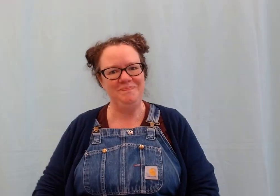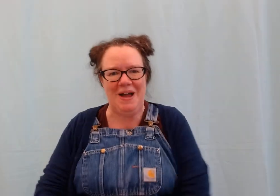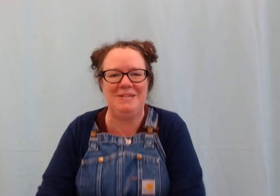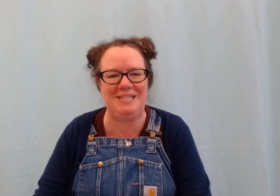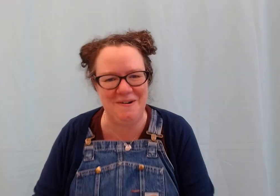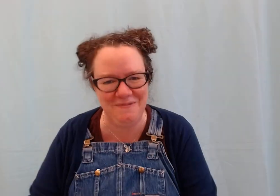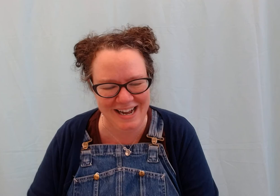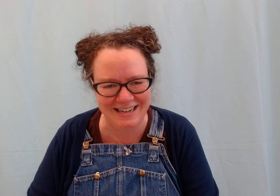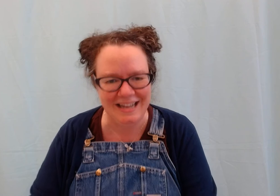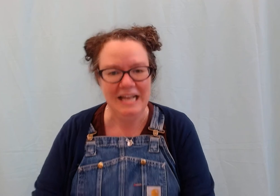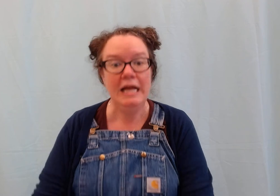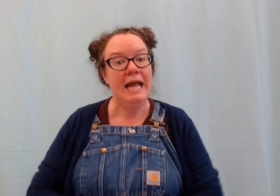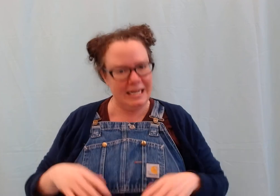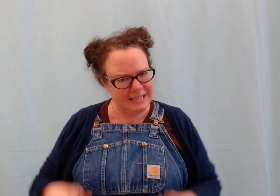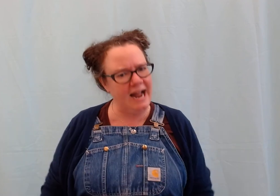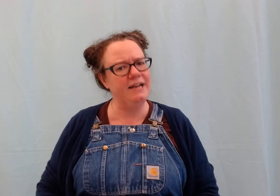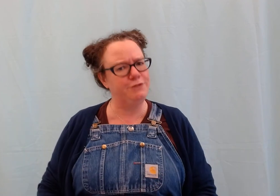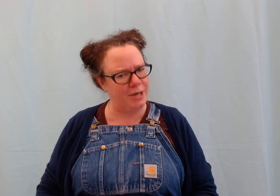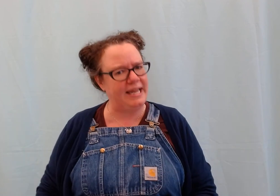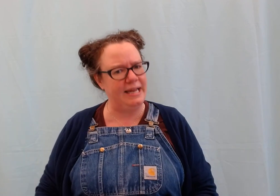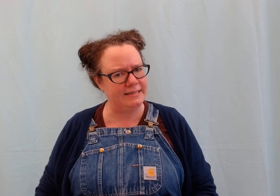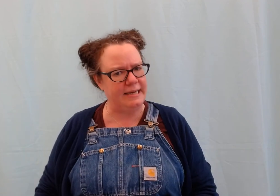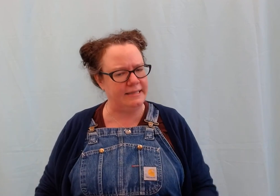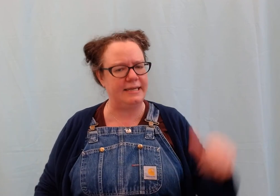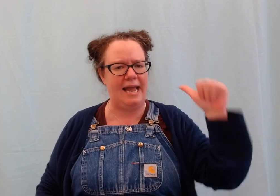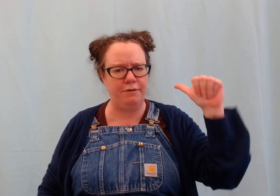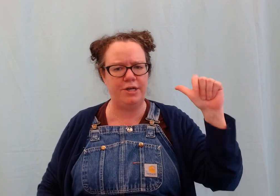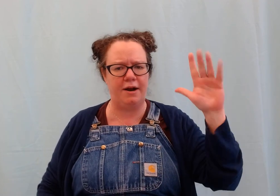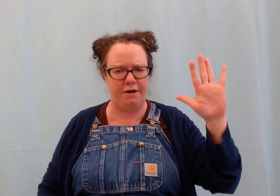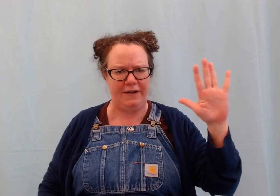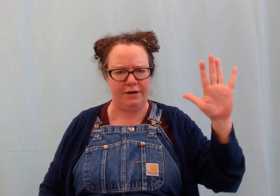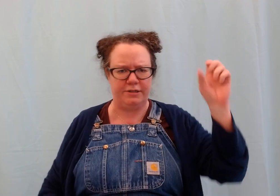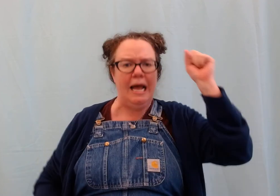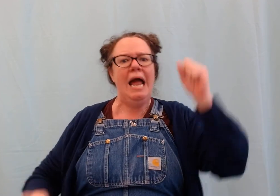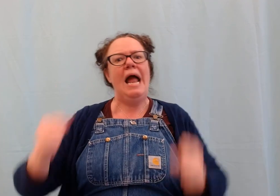WOO! That was so fun. It's kind of tricky isn't it to count on our fingers